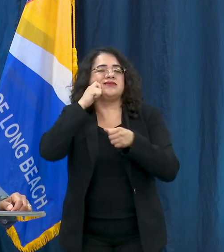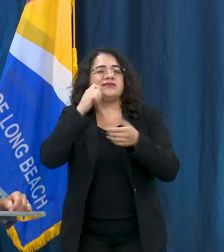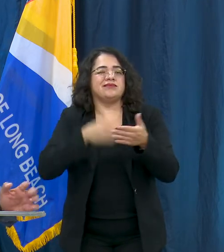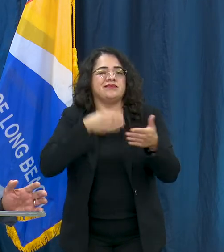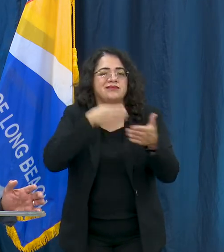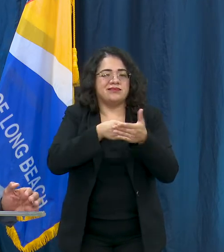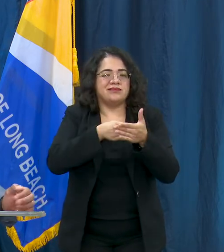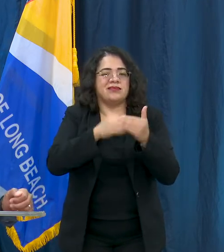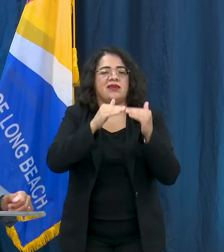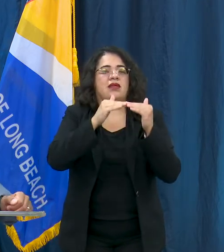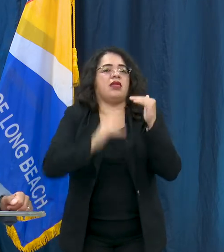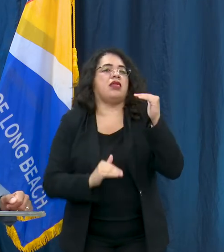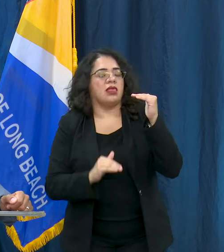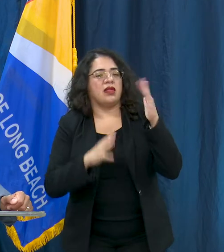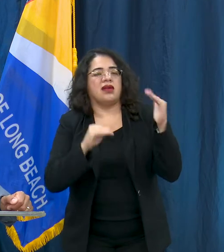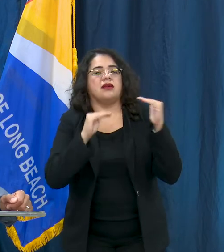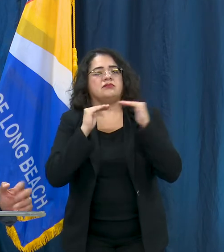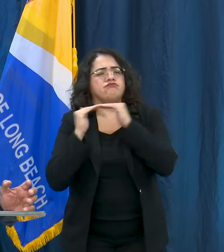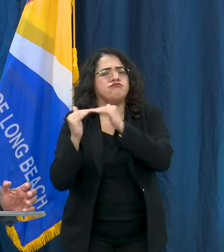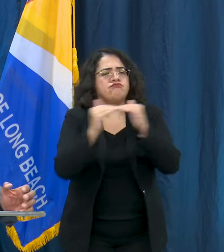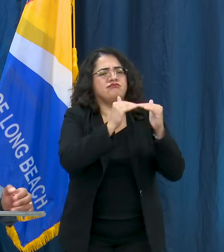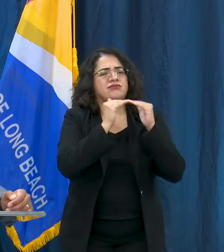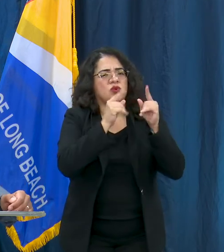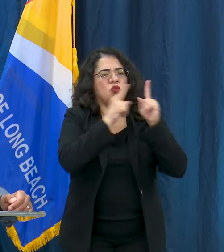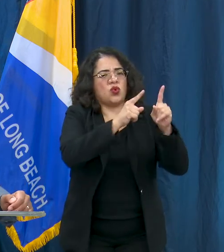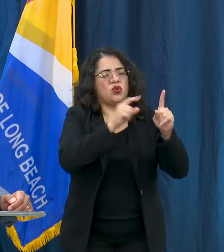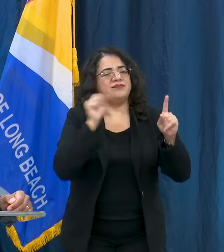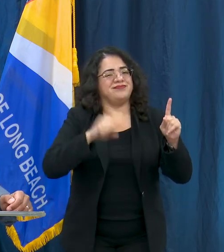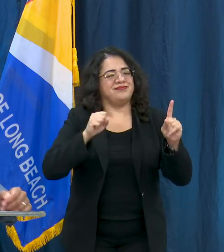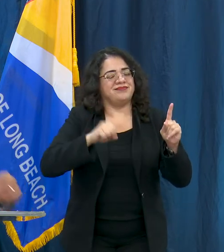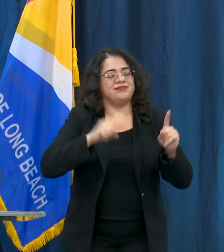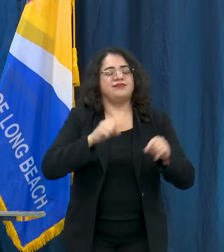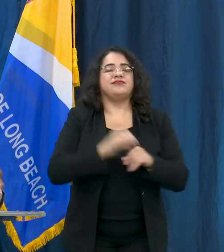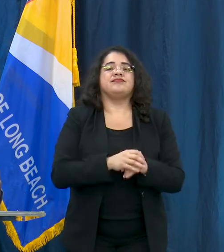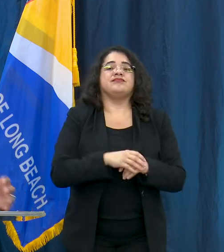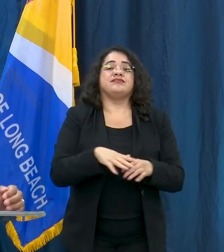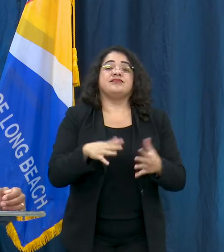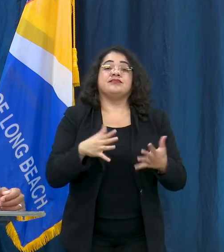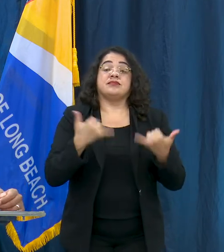everyone in our community. We know this is a very difficult time